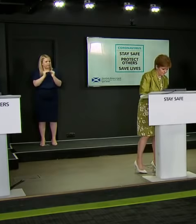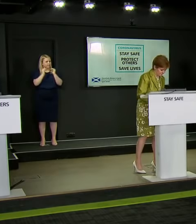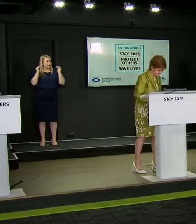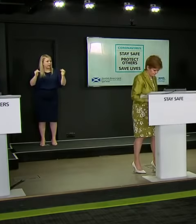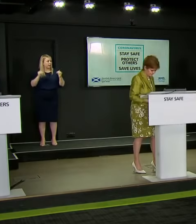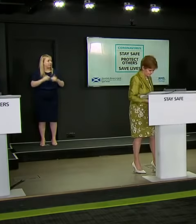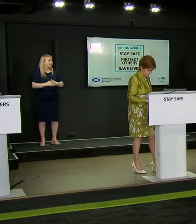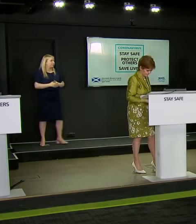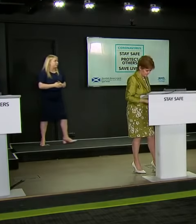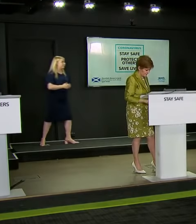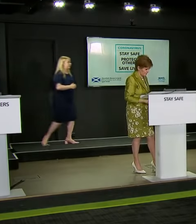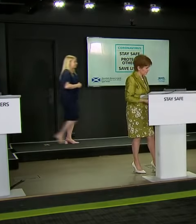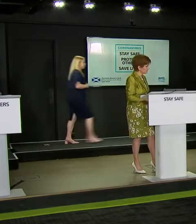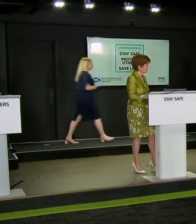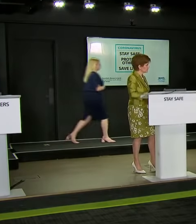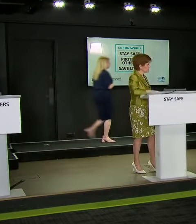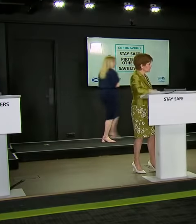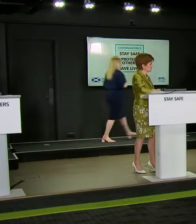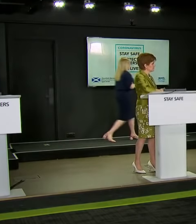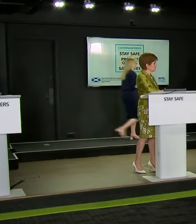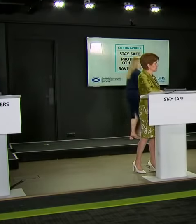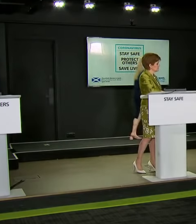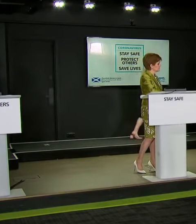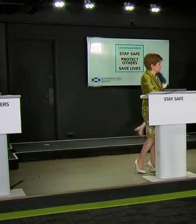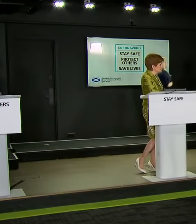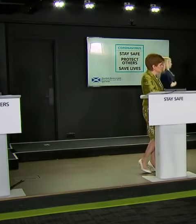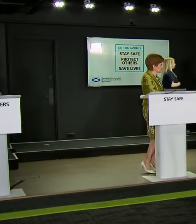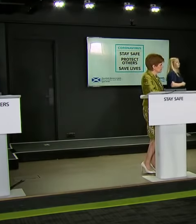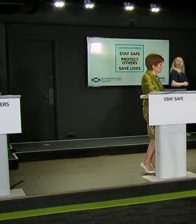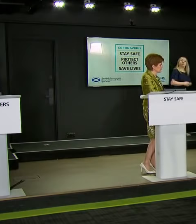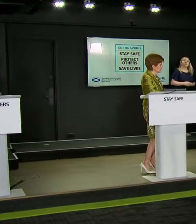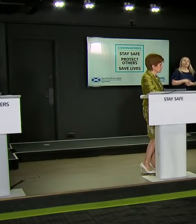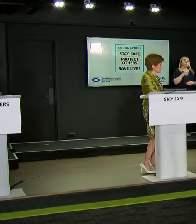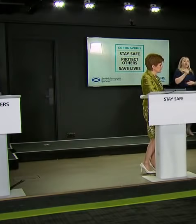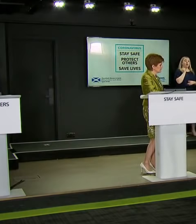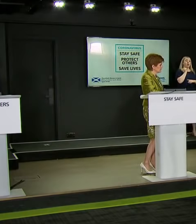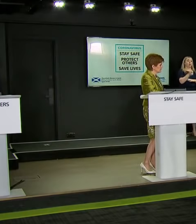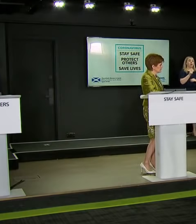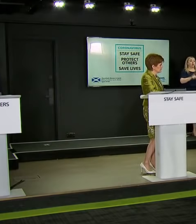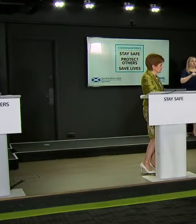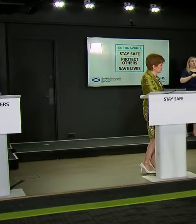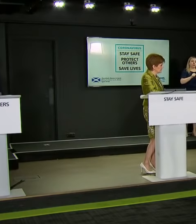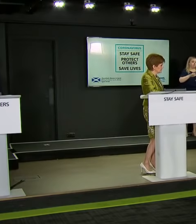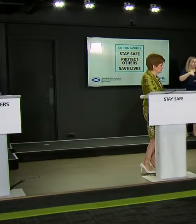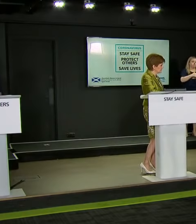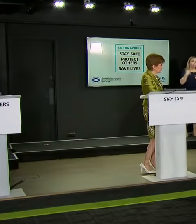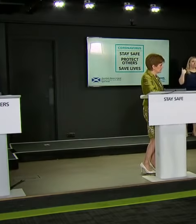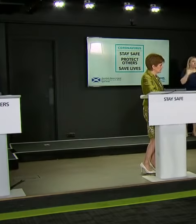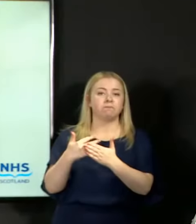The appeals process is established and the SQA is ready to receive those appeals.